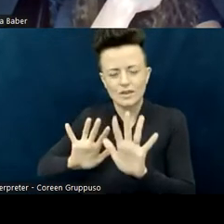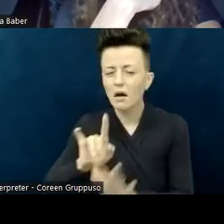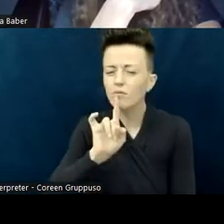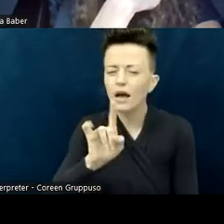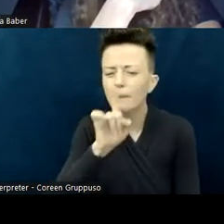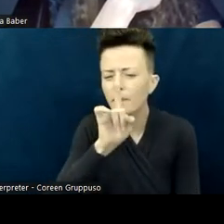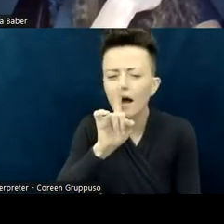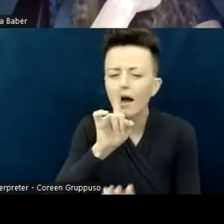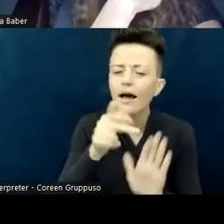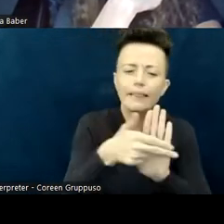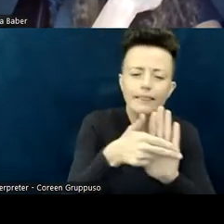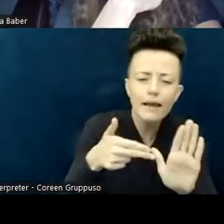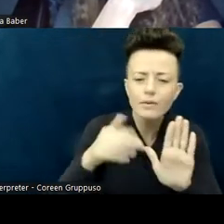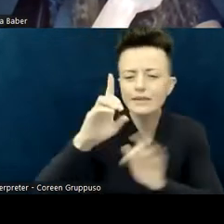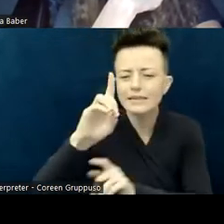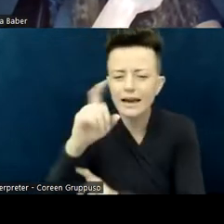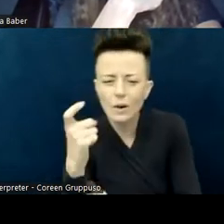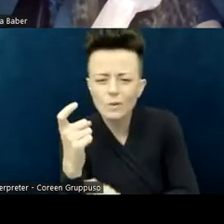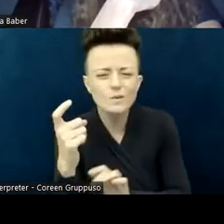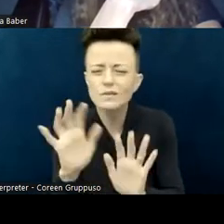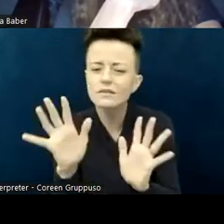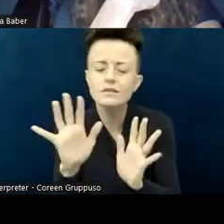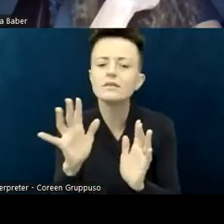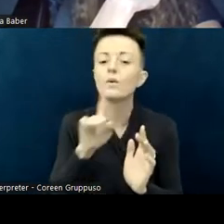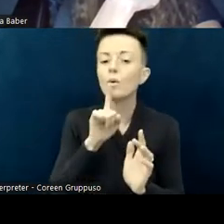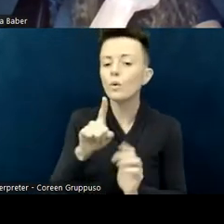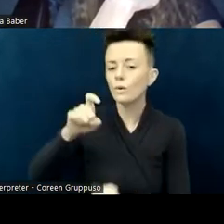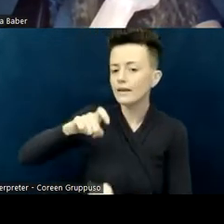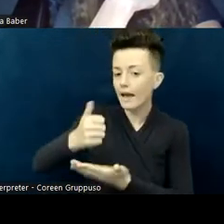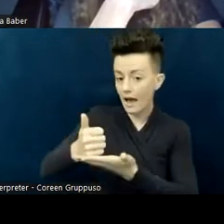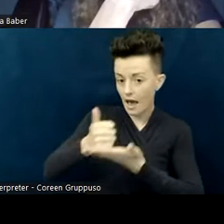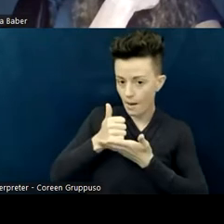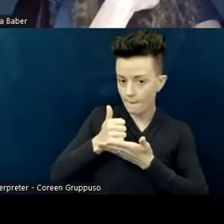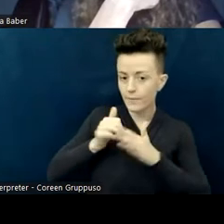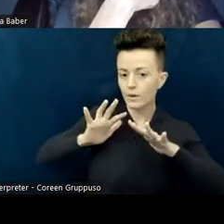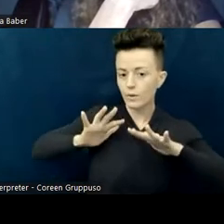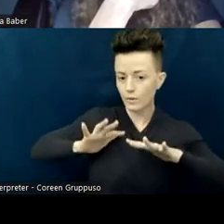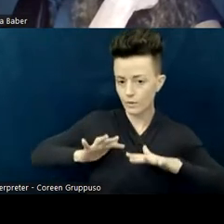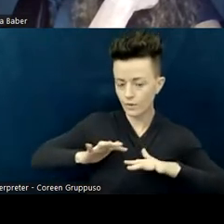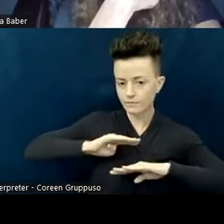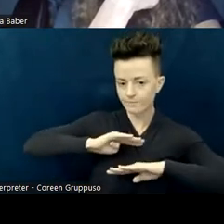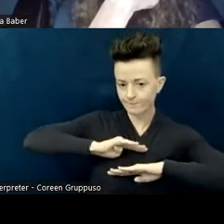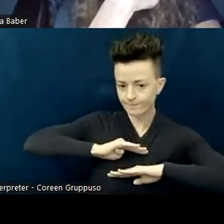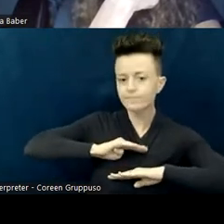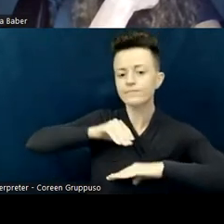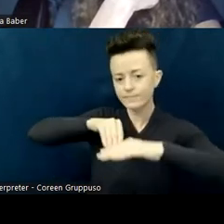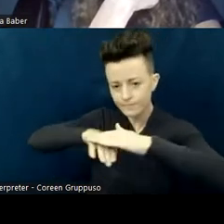it's about who needs help to participate by having their sensory needs met— "and not by other people," quoting Melinda.